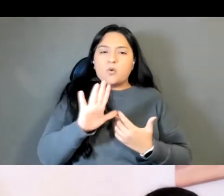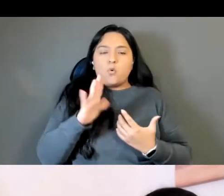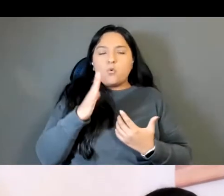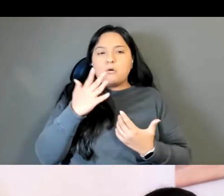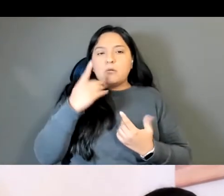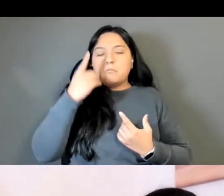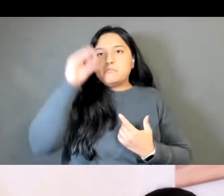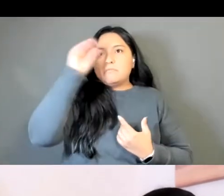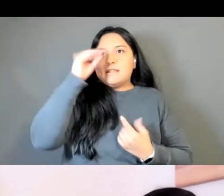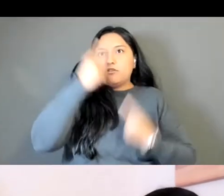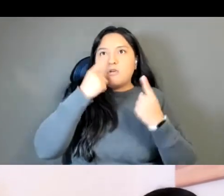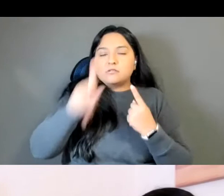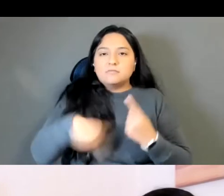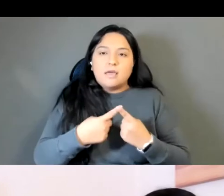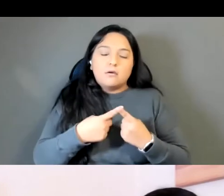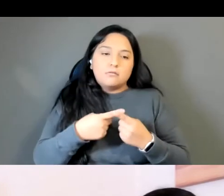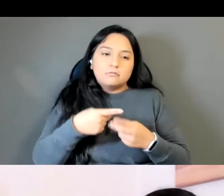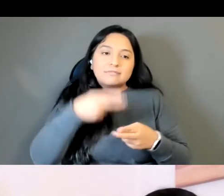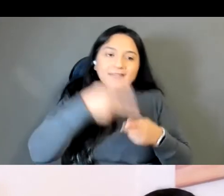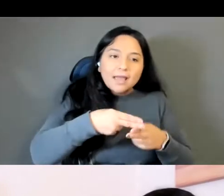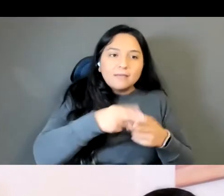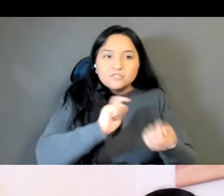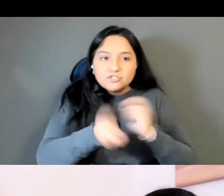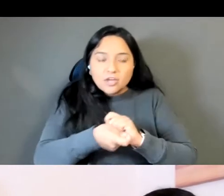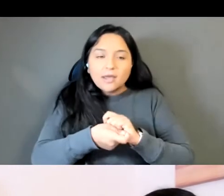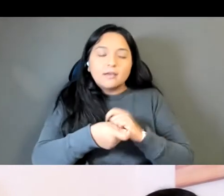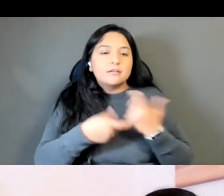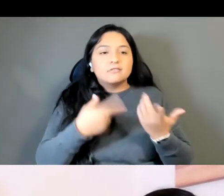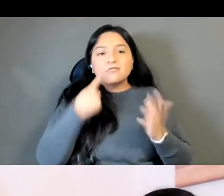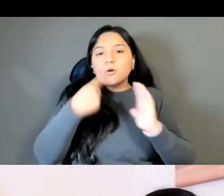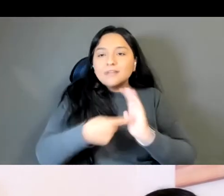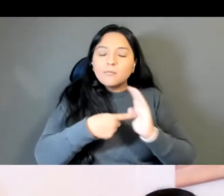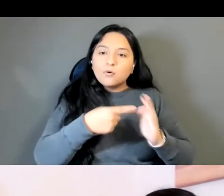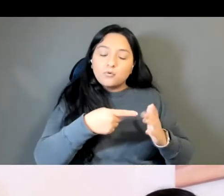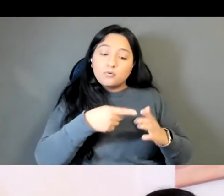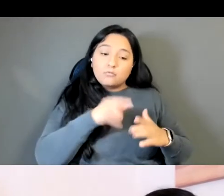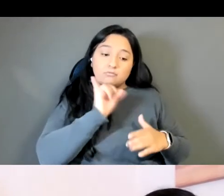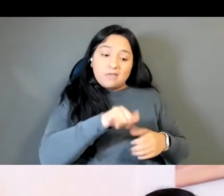when the names of the places they have lived for, you know generations and generations